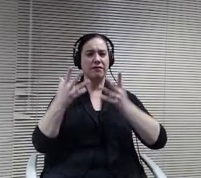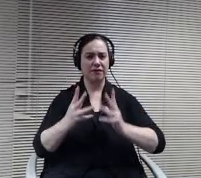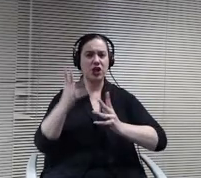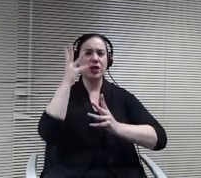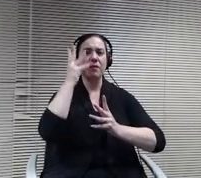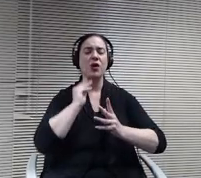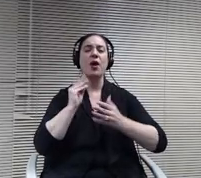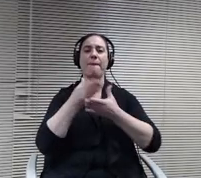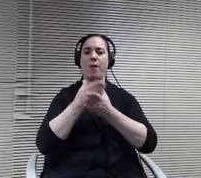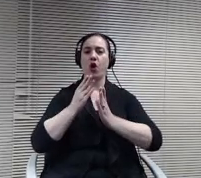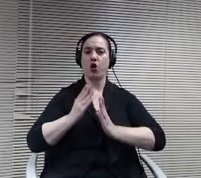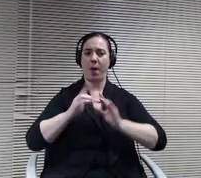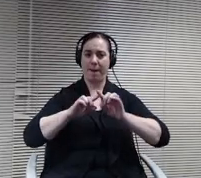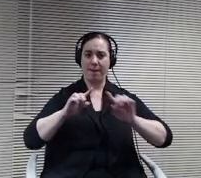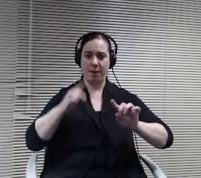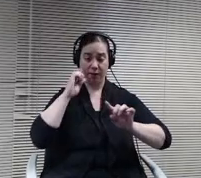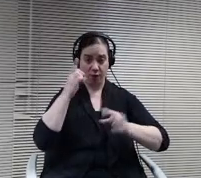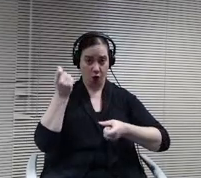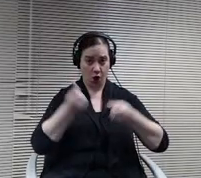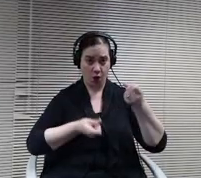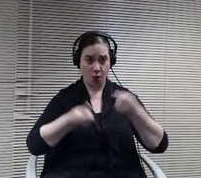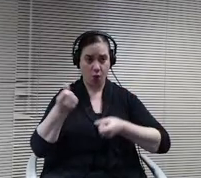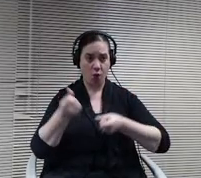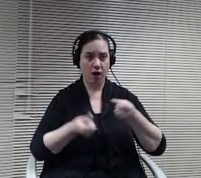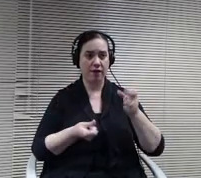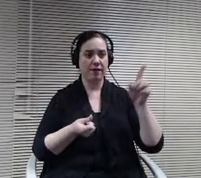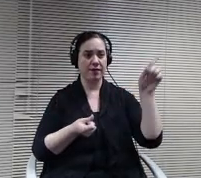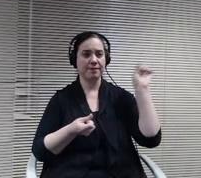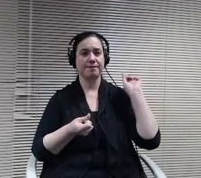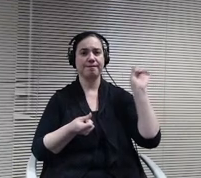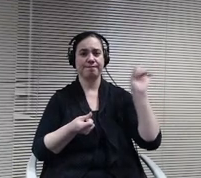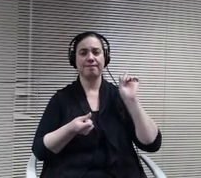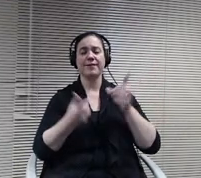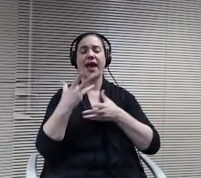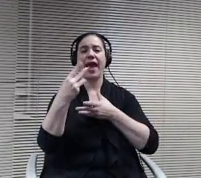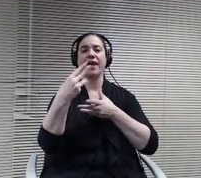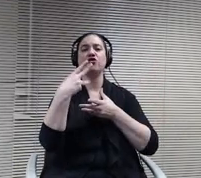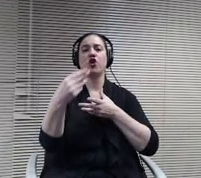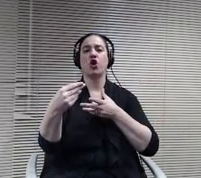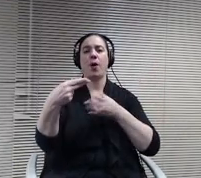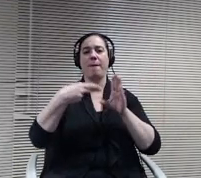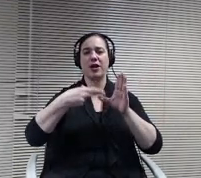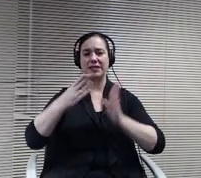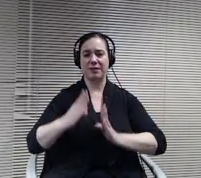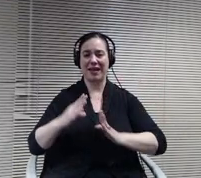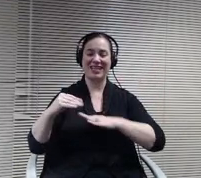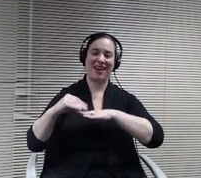These are some of the external participants as part of our Advisory Board that have guided us. They've been a critical part